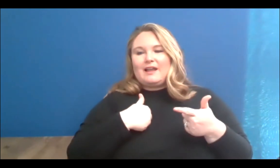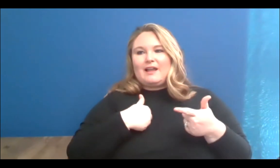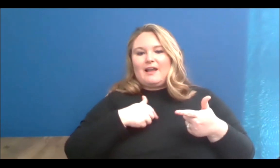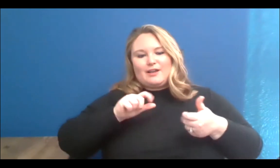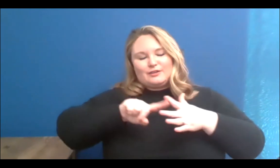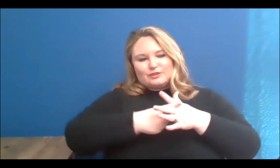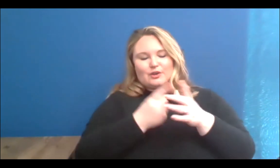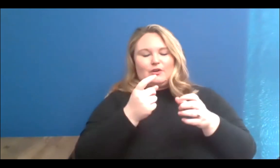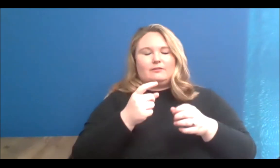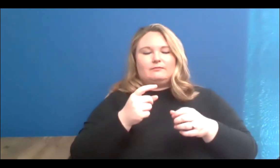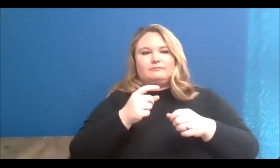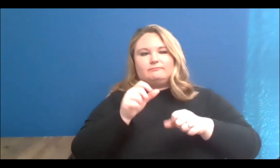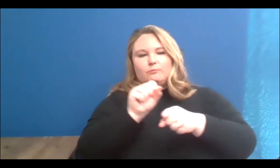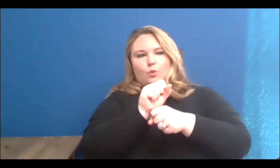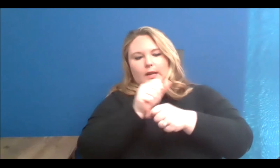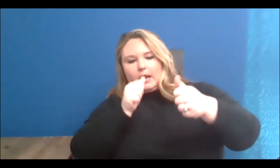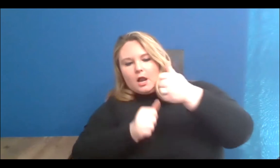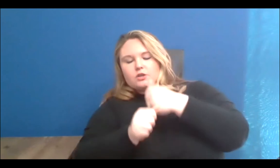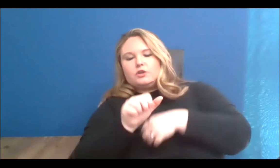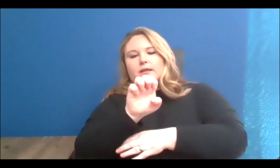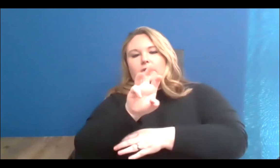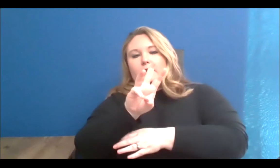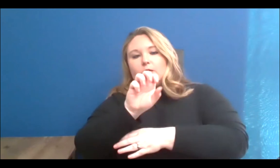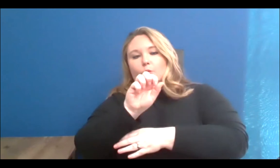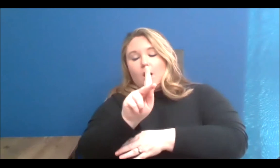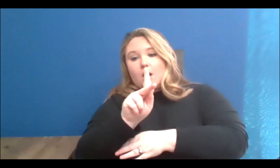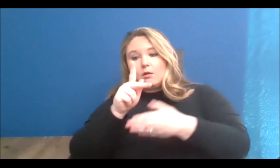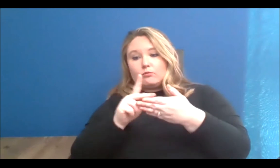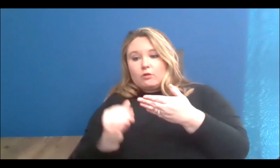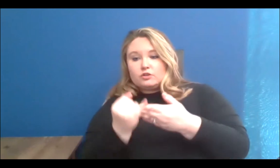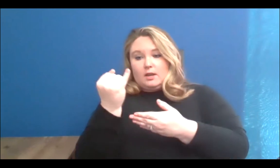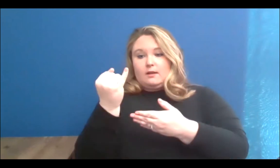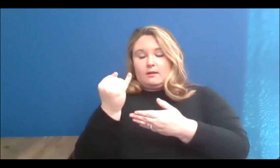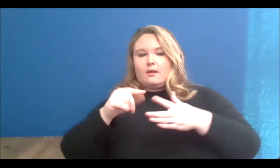E.W.o.C Project, and it started off very small in the form of bell box murals or